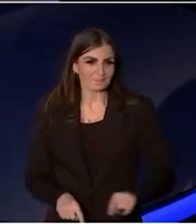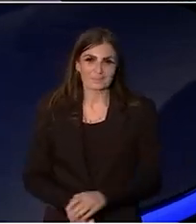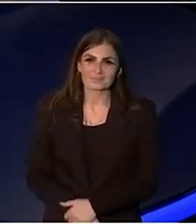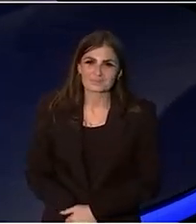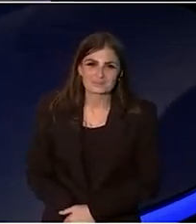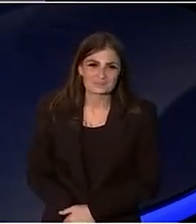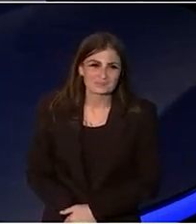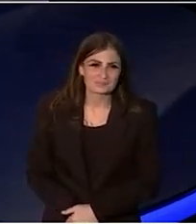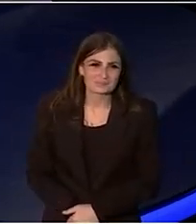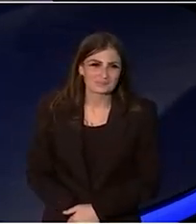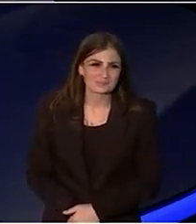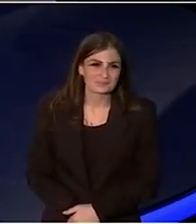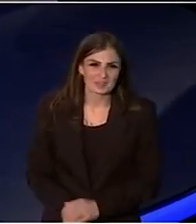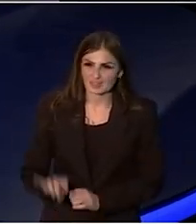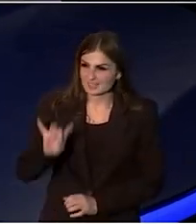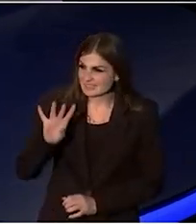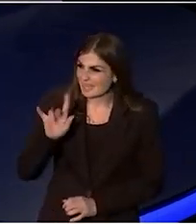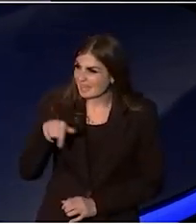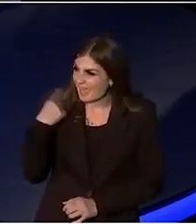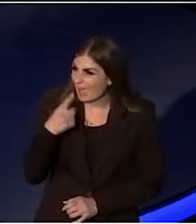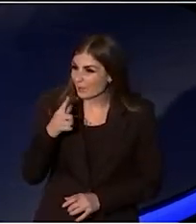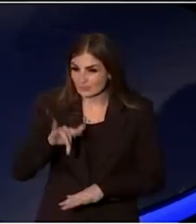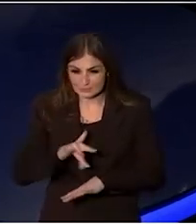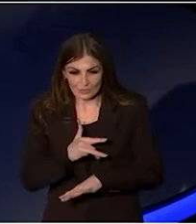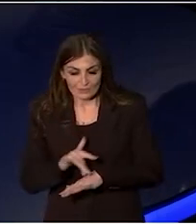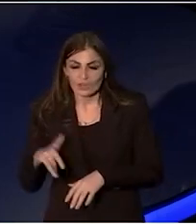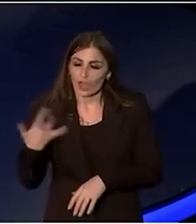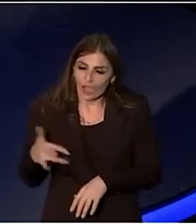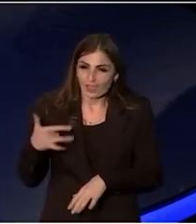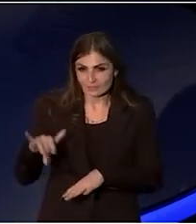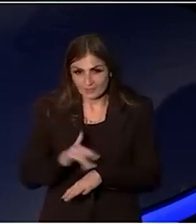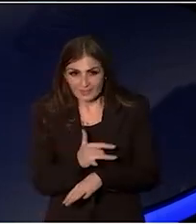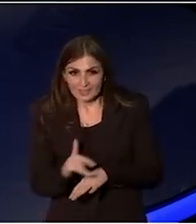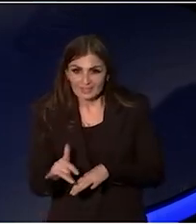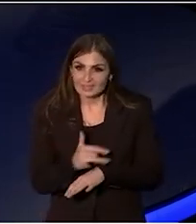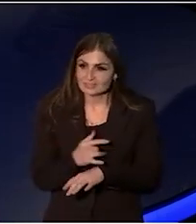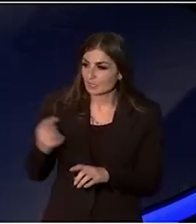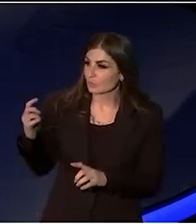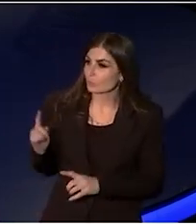Something in the order of ten hours of live theatre. And as you walked along the wharf to get to this theatre,